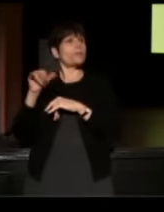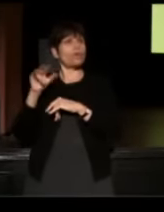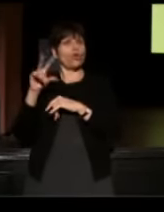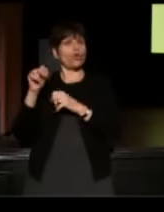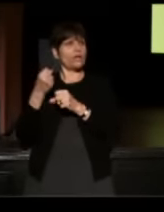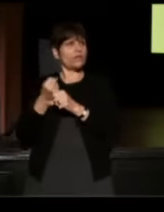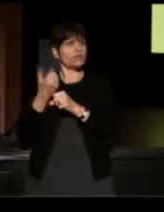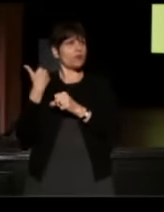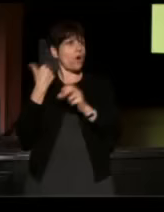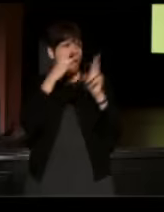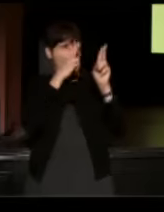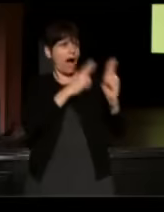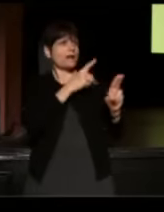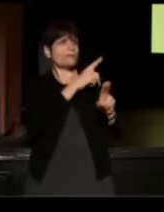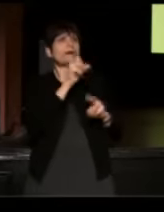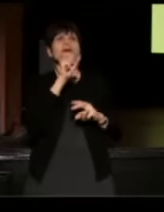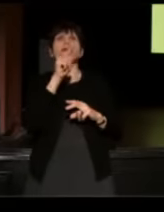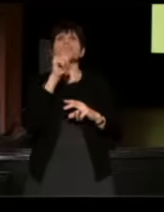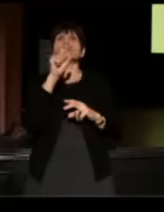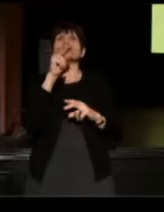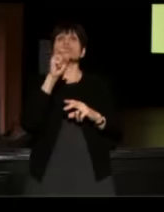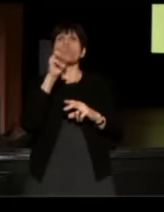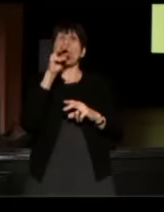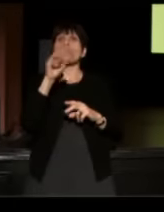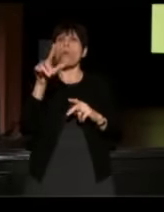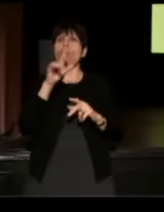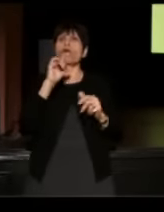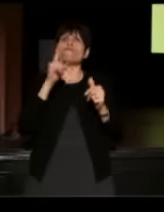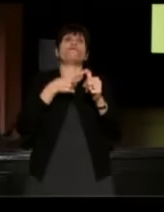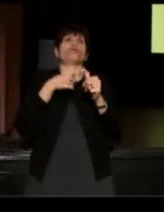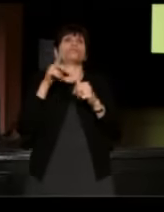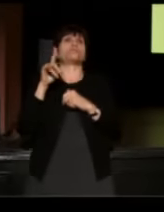It was about Stonewall. It was the first documentary ever done about Stonewall,